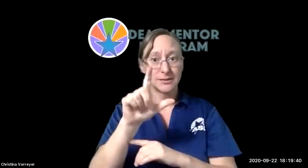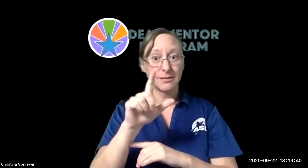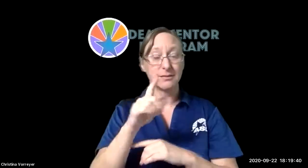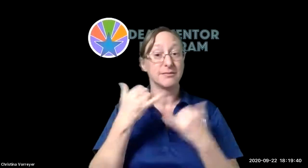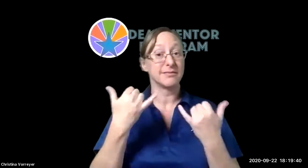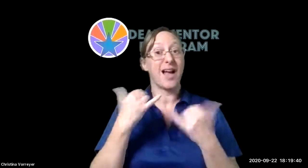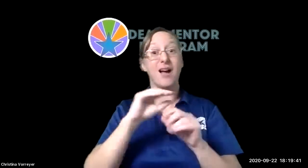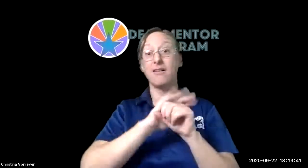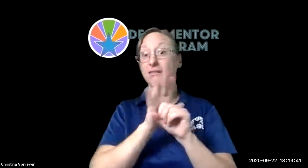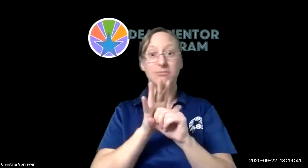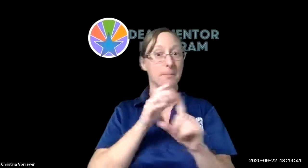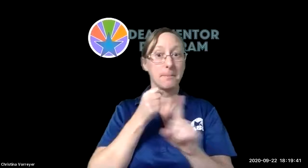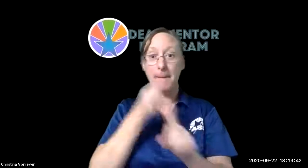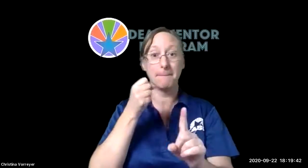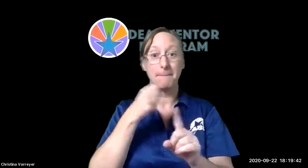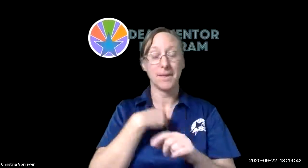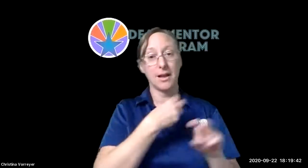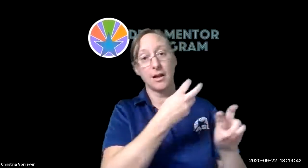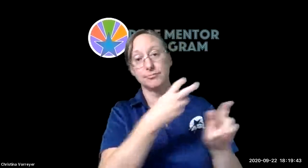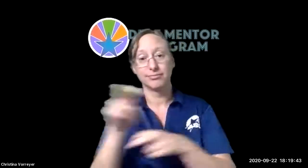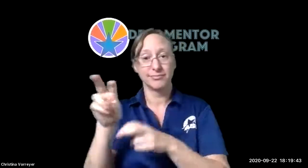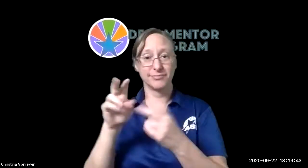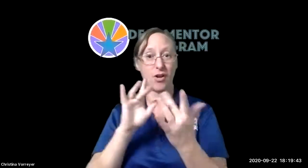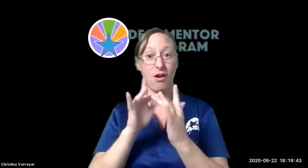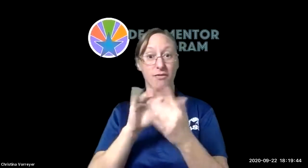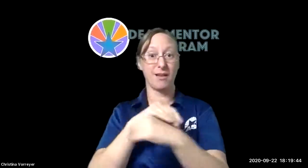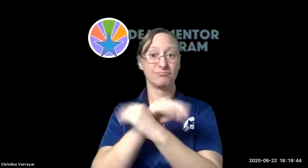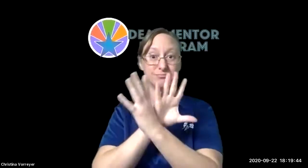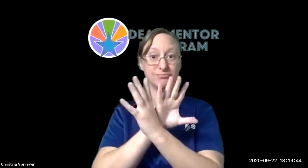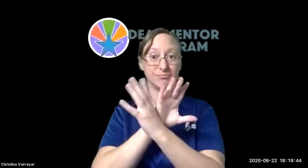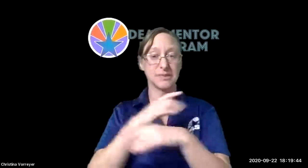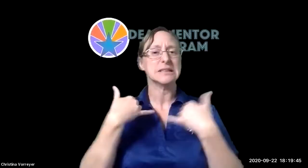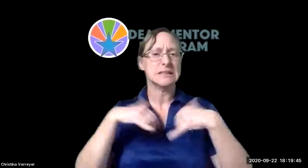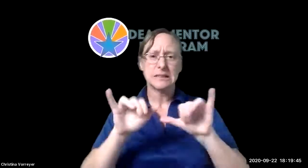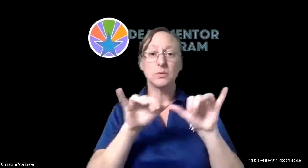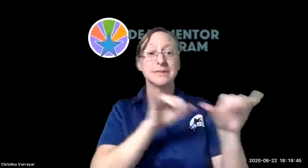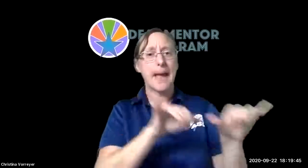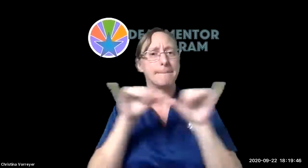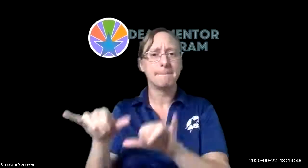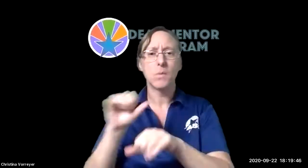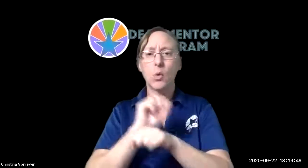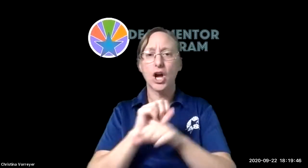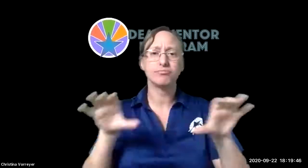there to teach them asl but now with covid we have transitioned